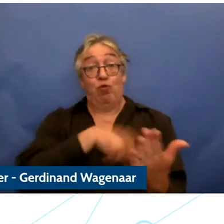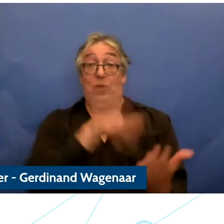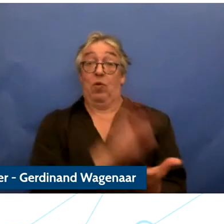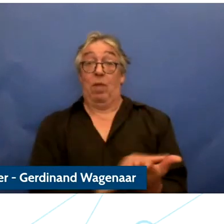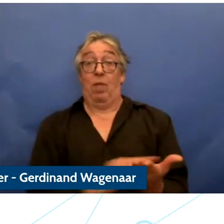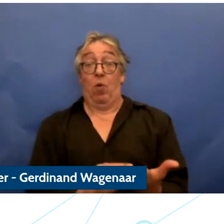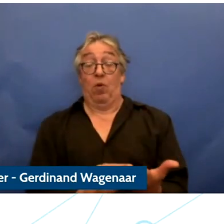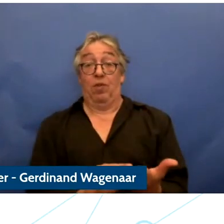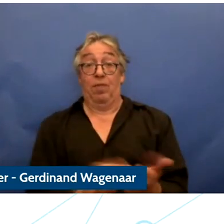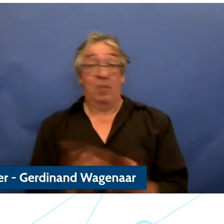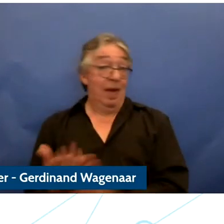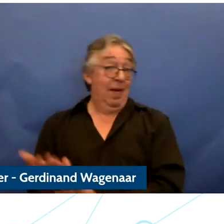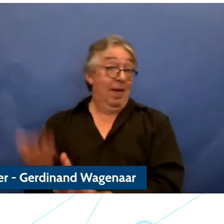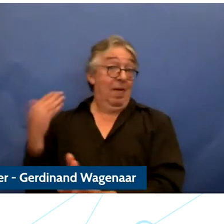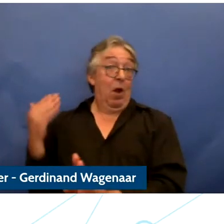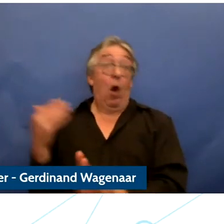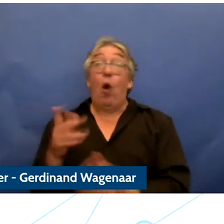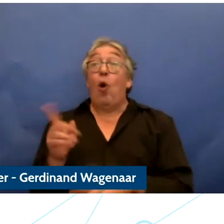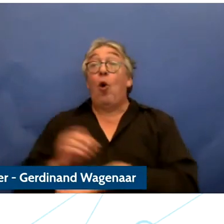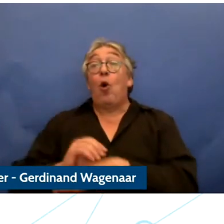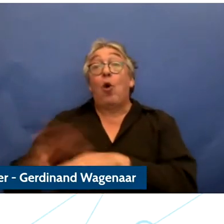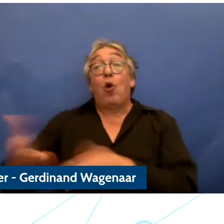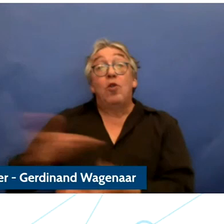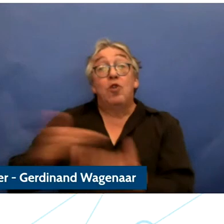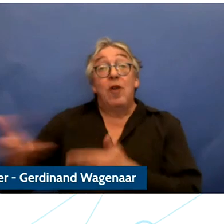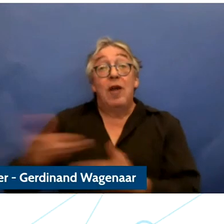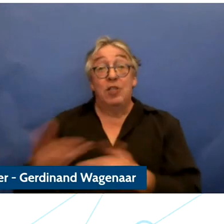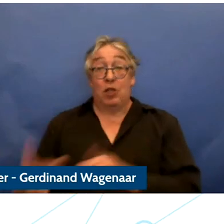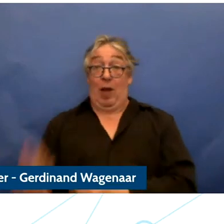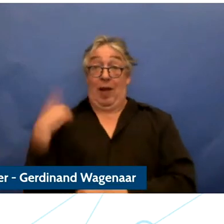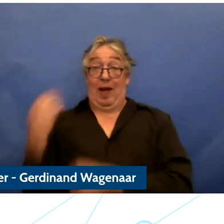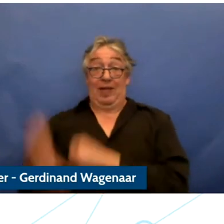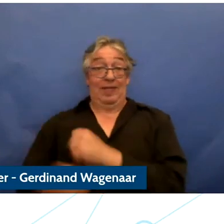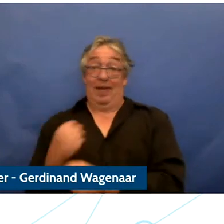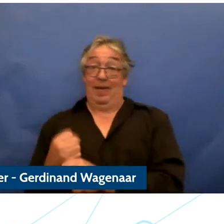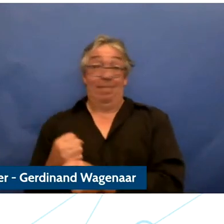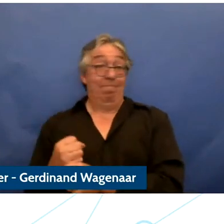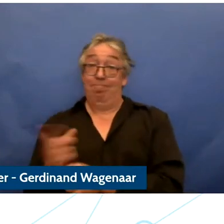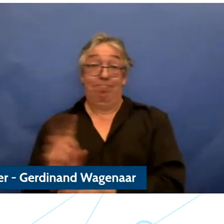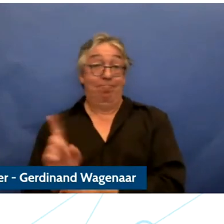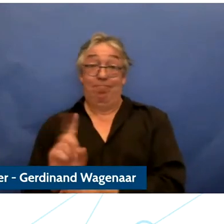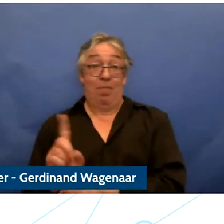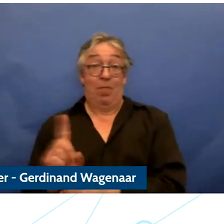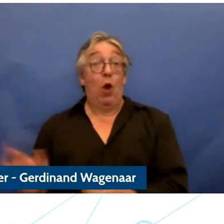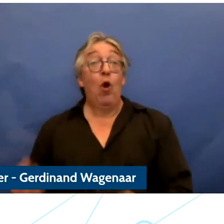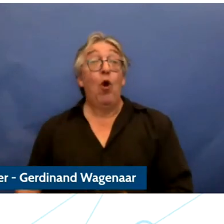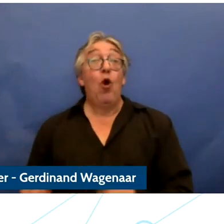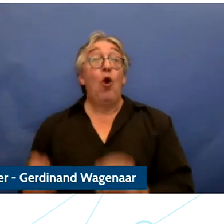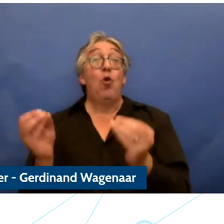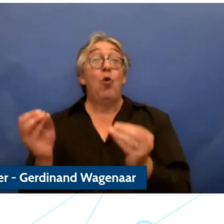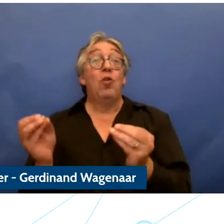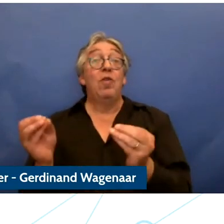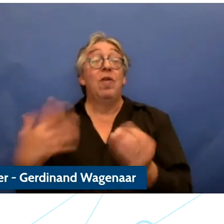These consultation sections doesn't takes place last year these young people were giving their feedback as repeatedly as August.